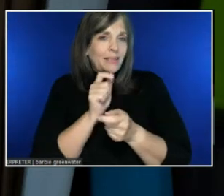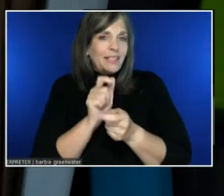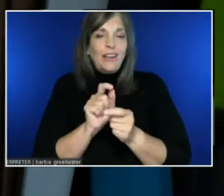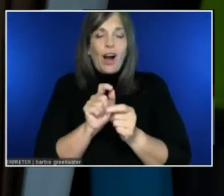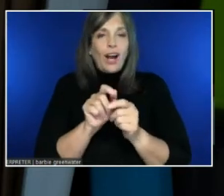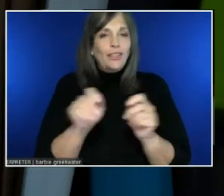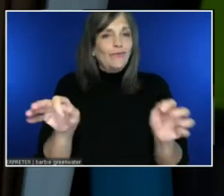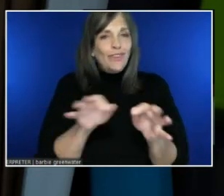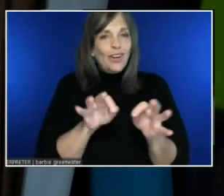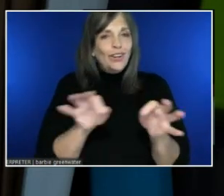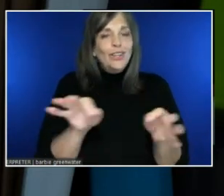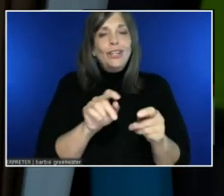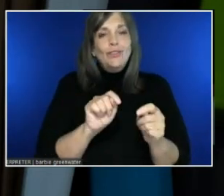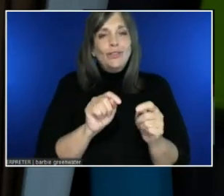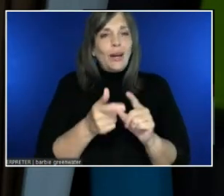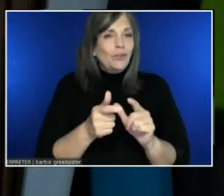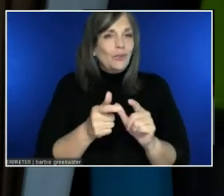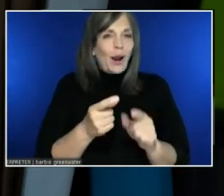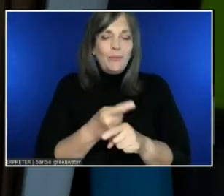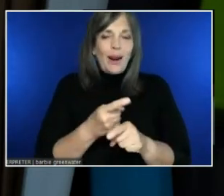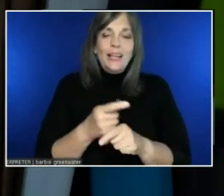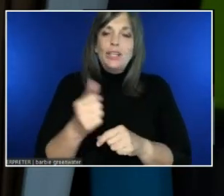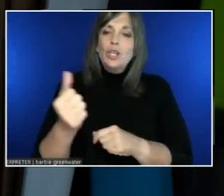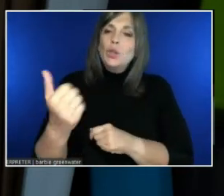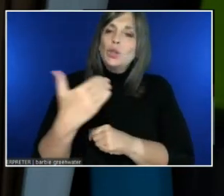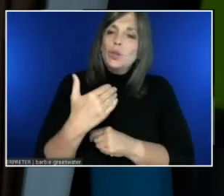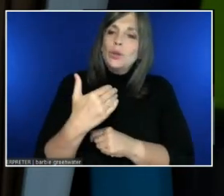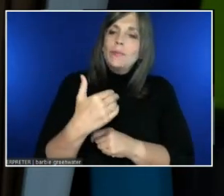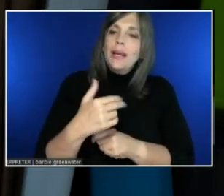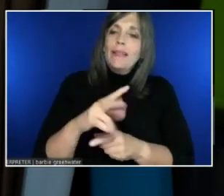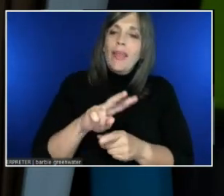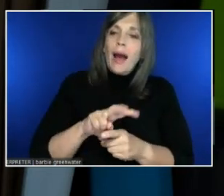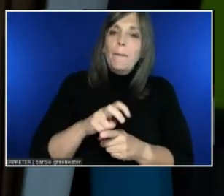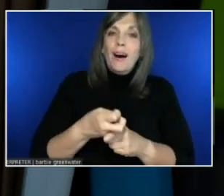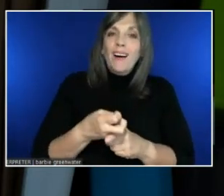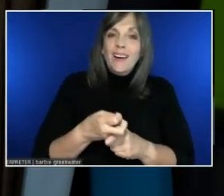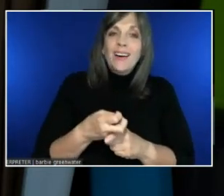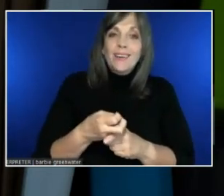Someone should shoot me a bug or a feedback.